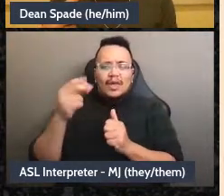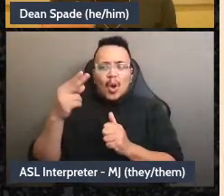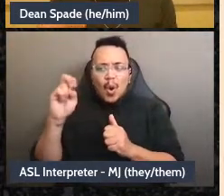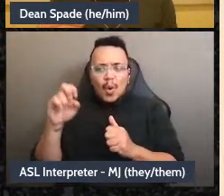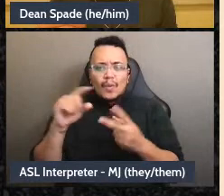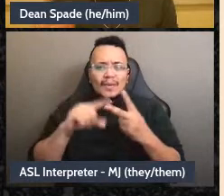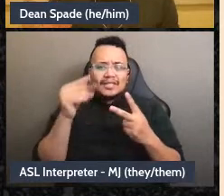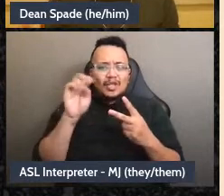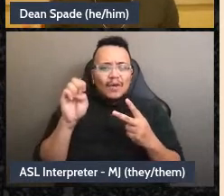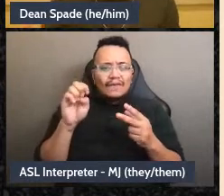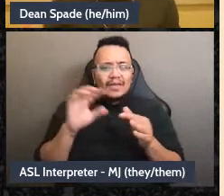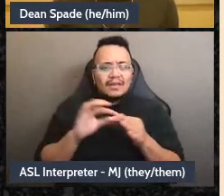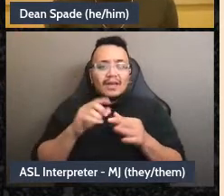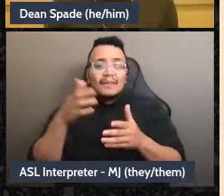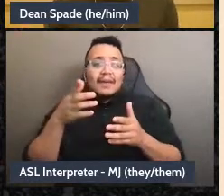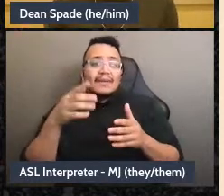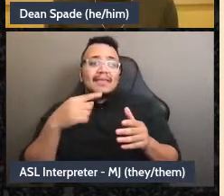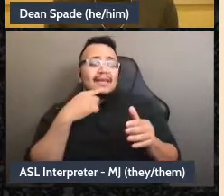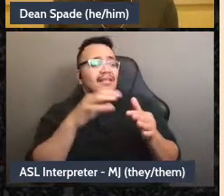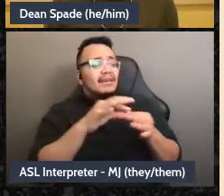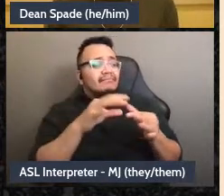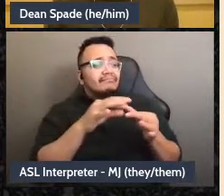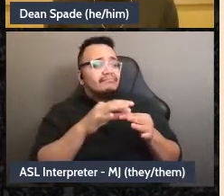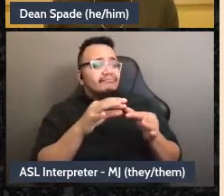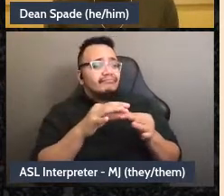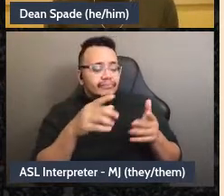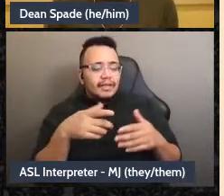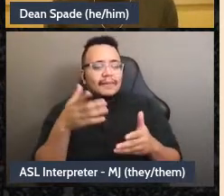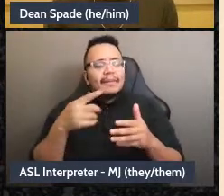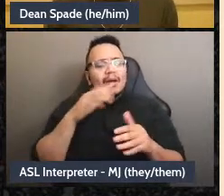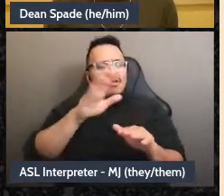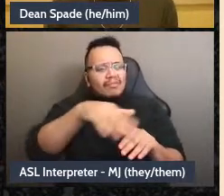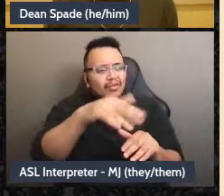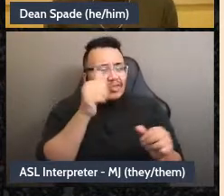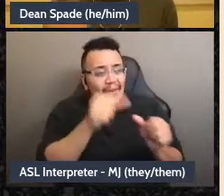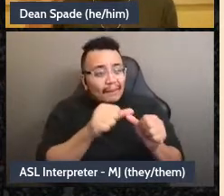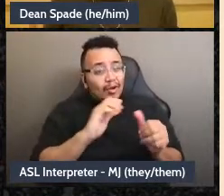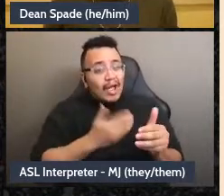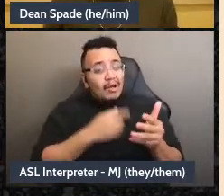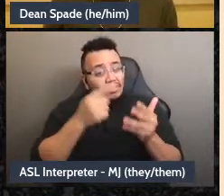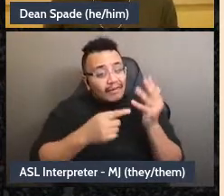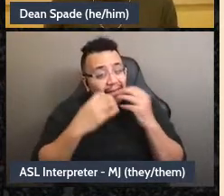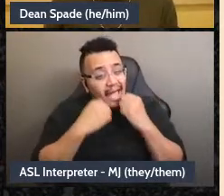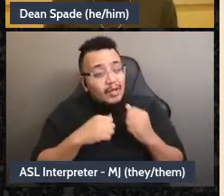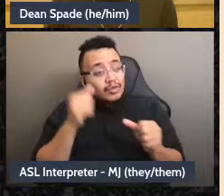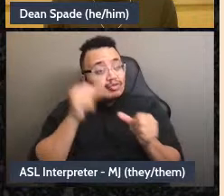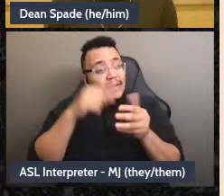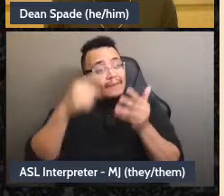might help me not play that out when we go into this discussion of Hope and Sophie's proposal,